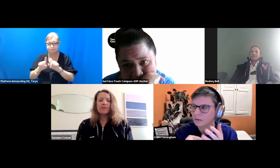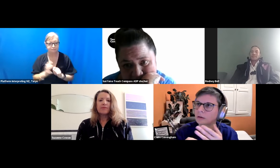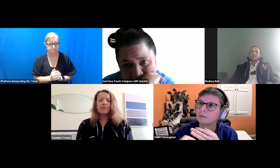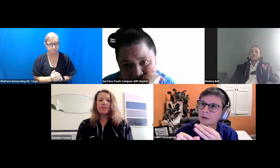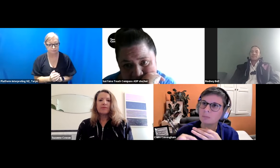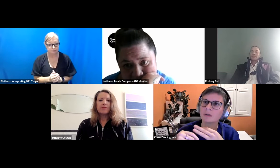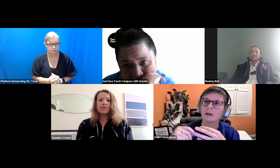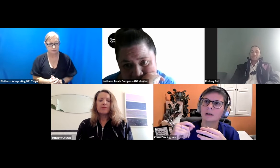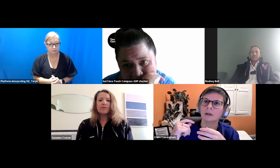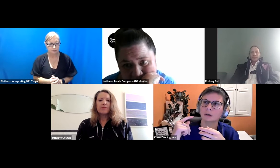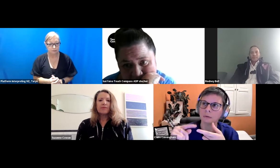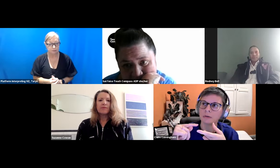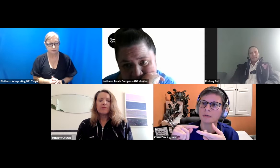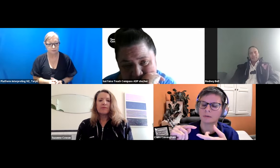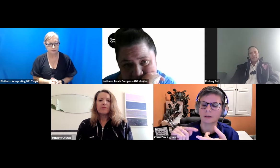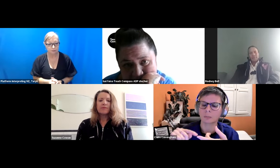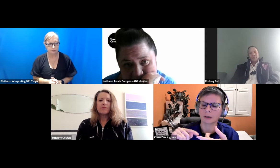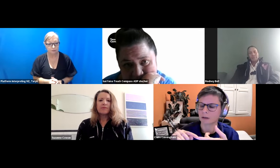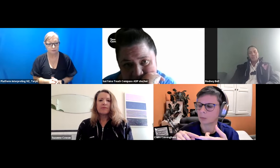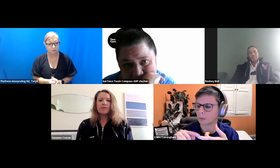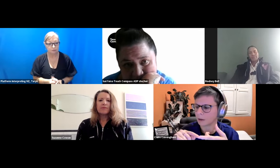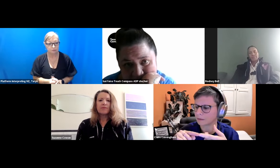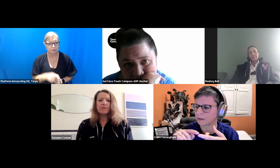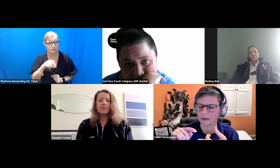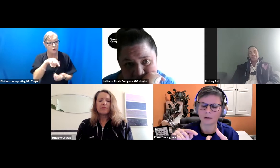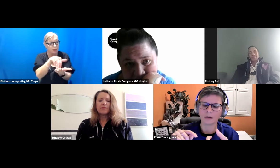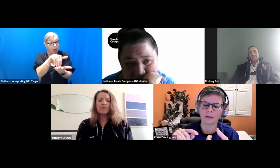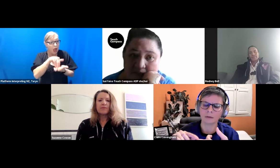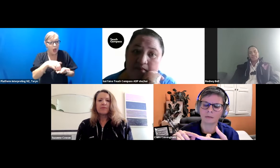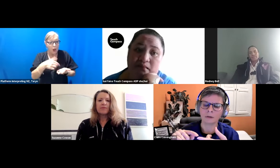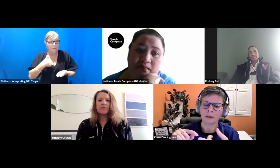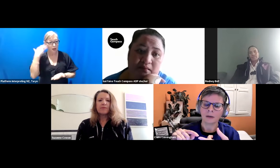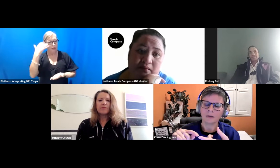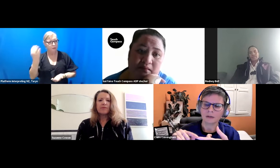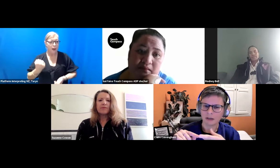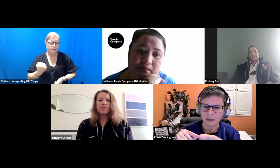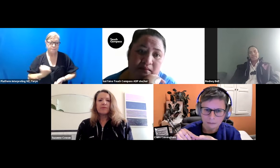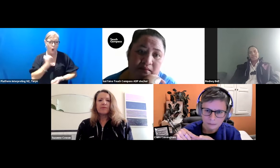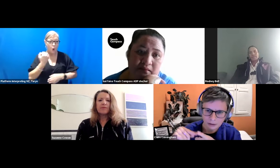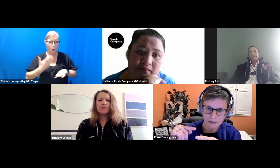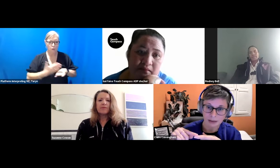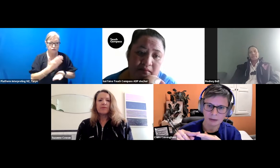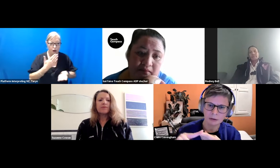the sort of frames that I used to help me think about my practice are the idea of design as care,